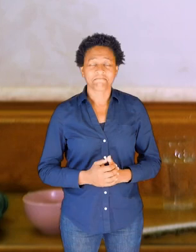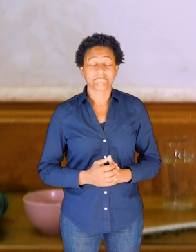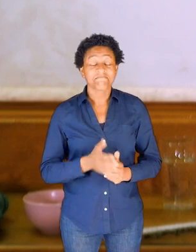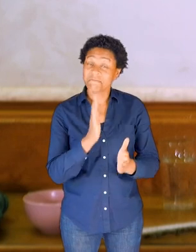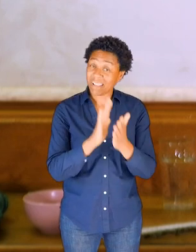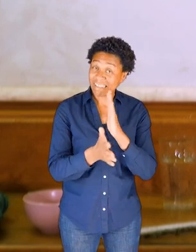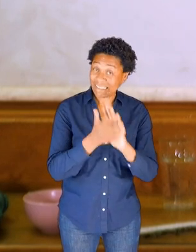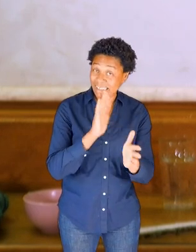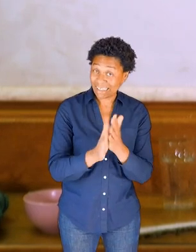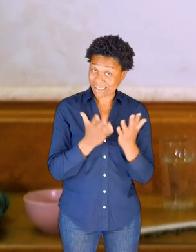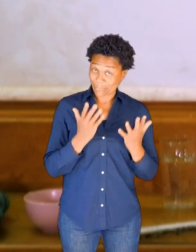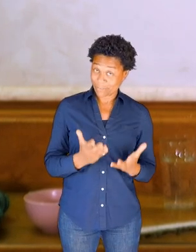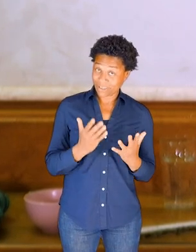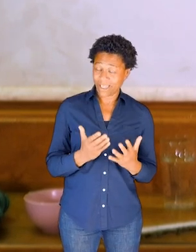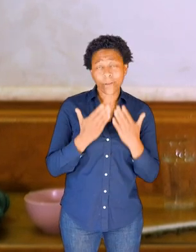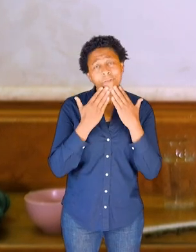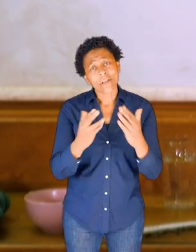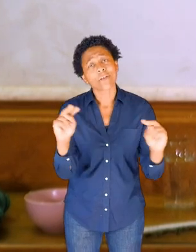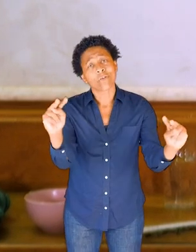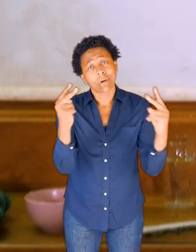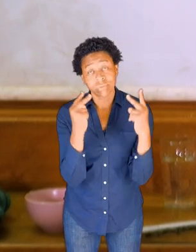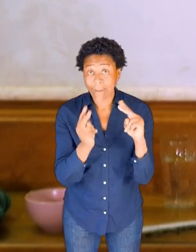So that's all for today. Thank you very much for joining.